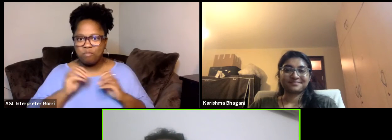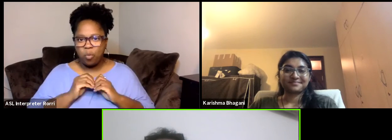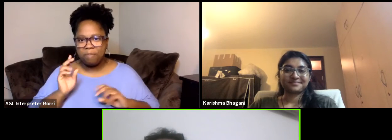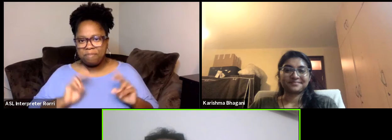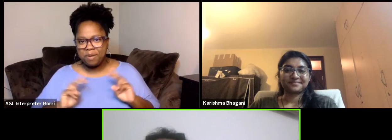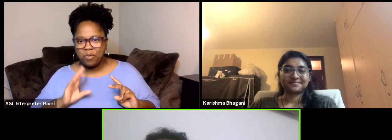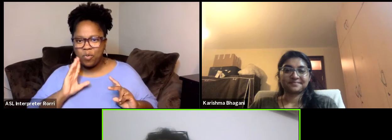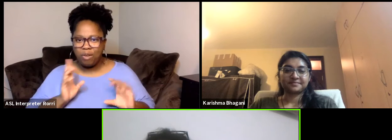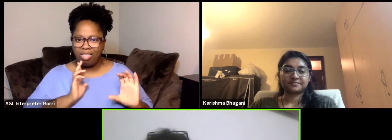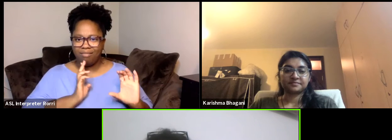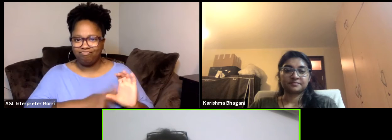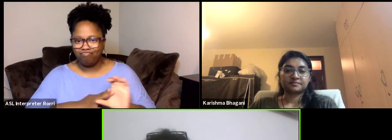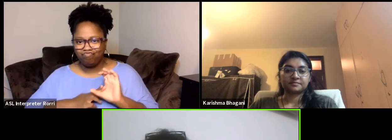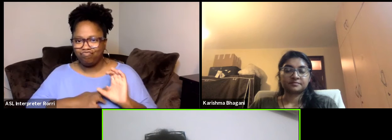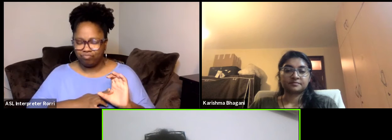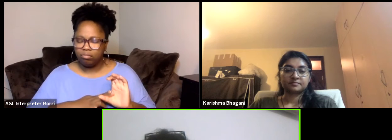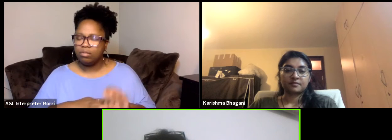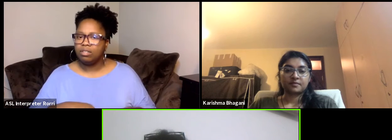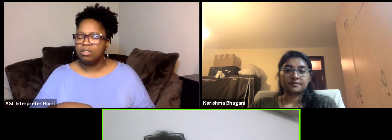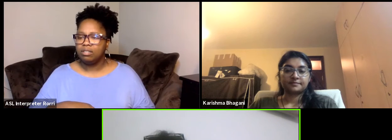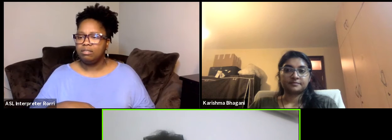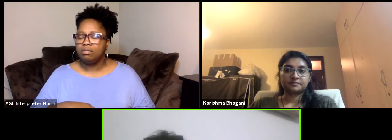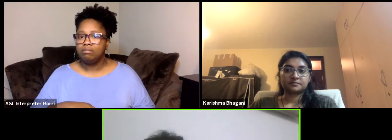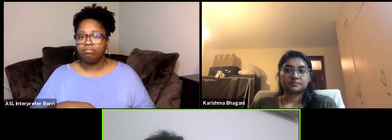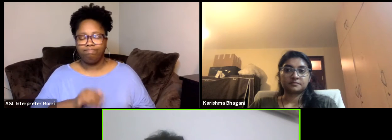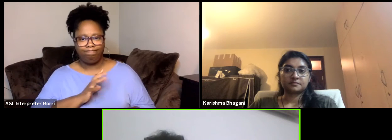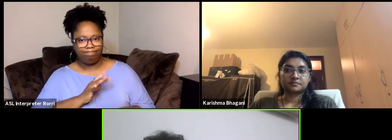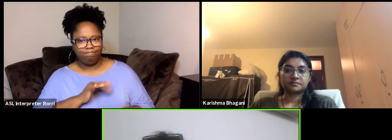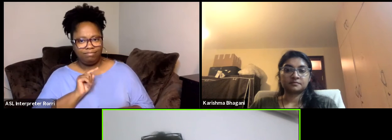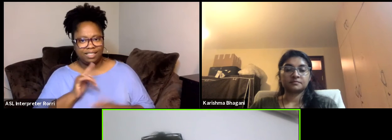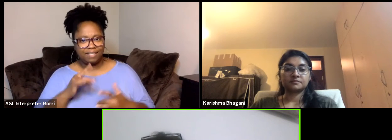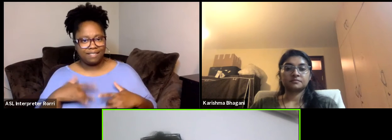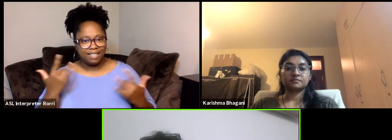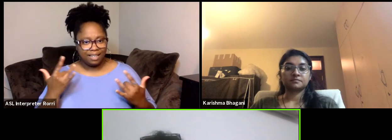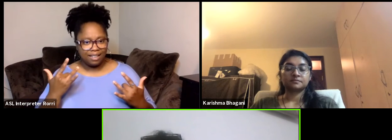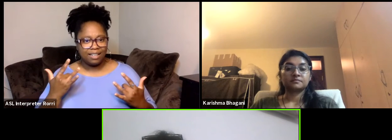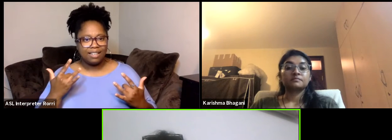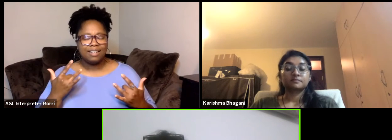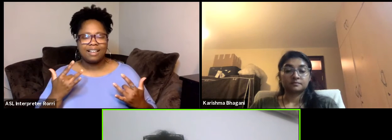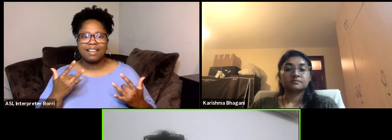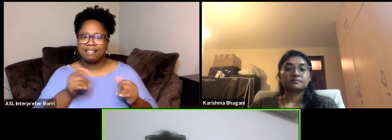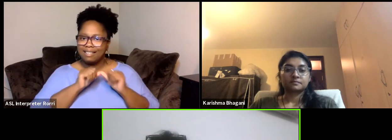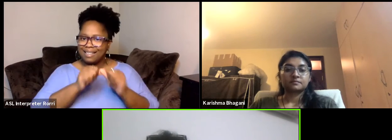And that the nice thing also about this event it's just 24 hour, so between this big meeting